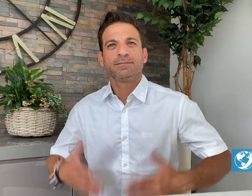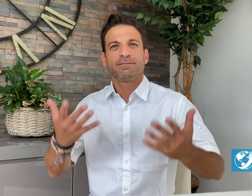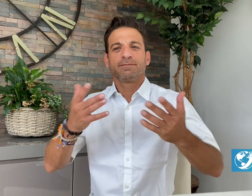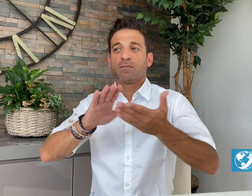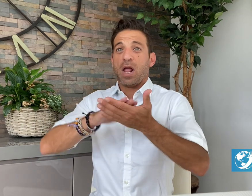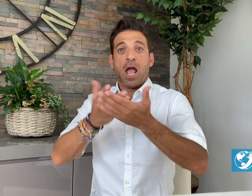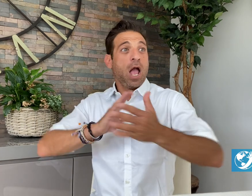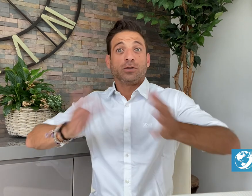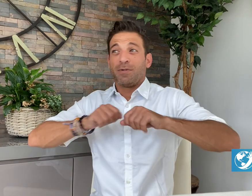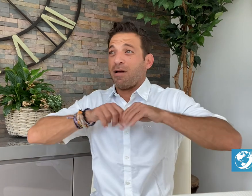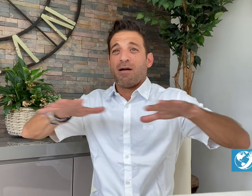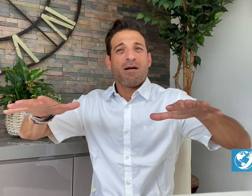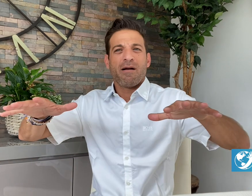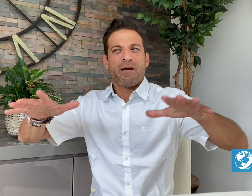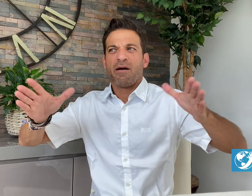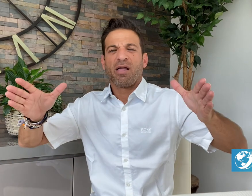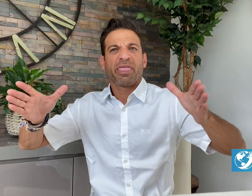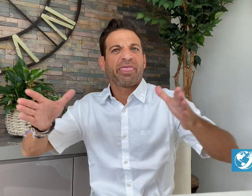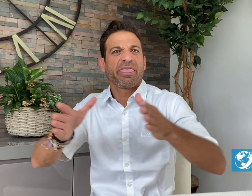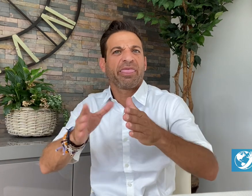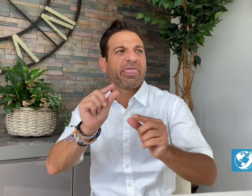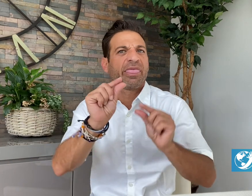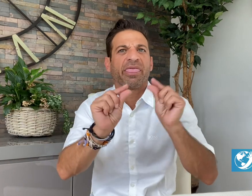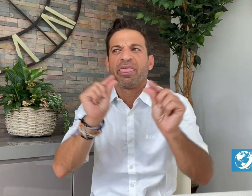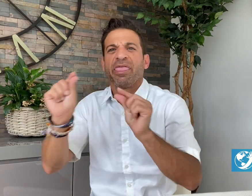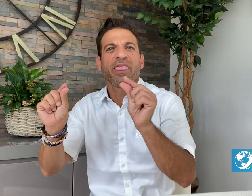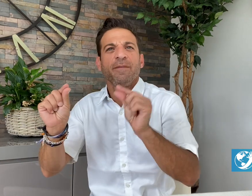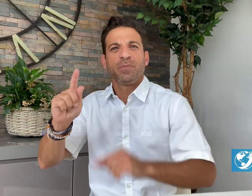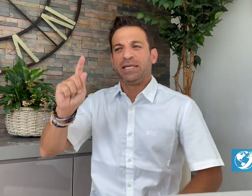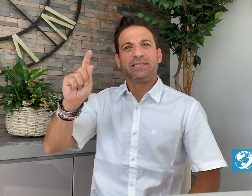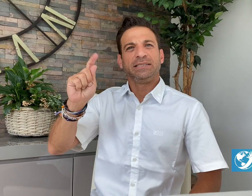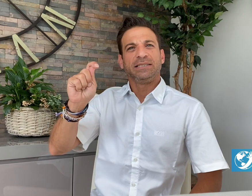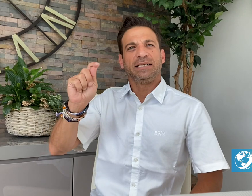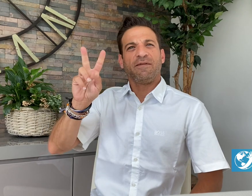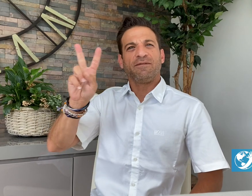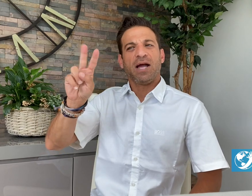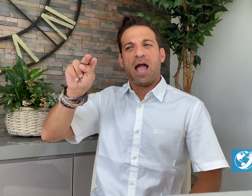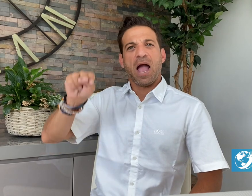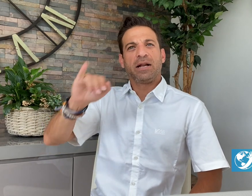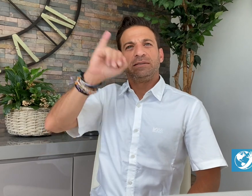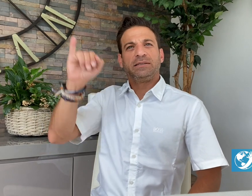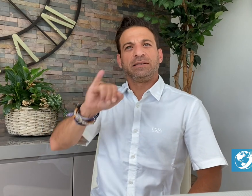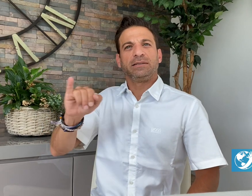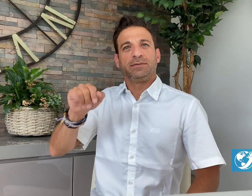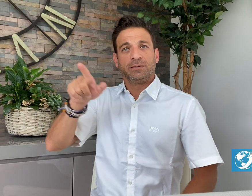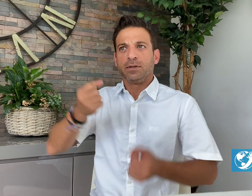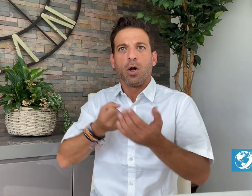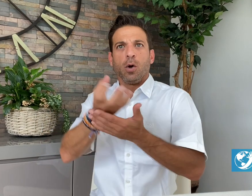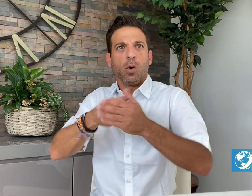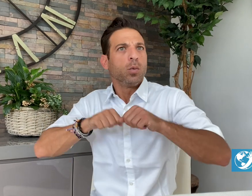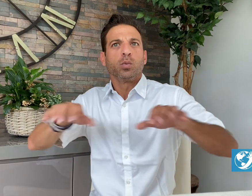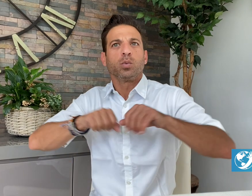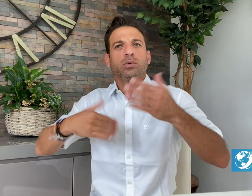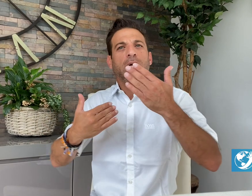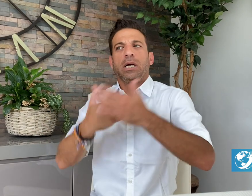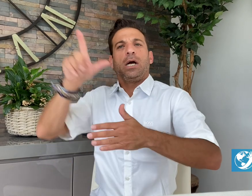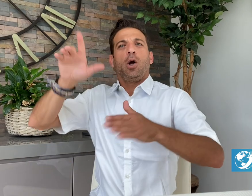TVNZ, a news broadcaster in New Zealand, reported that Deaf people